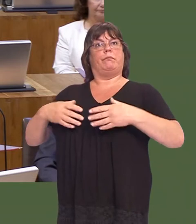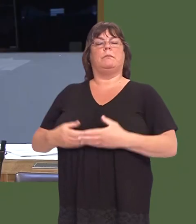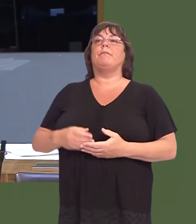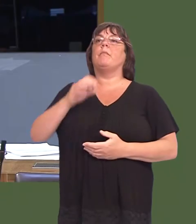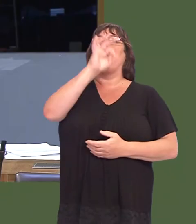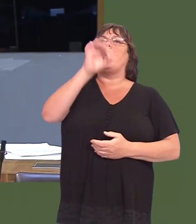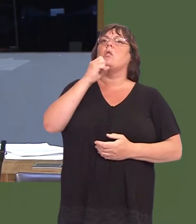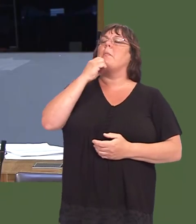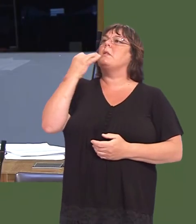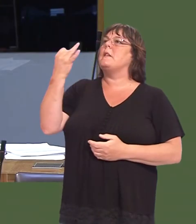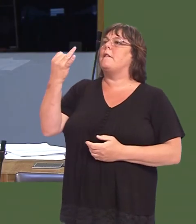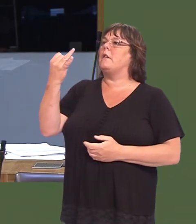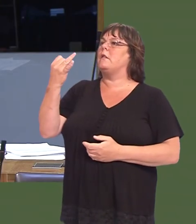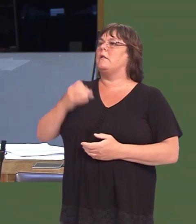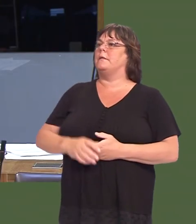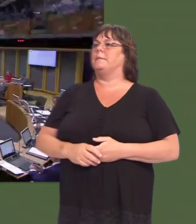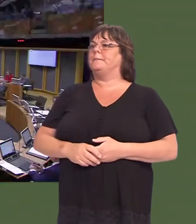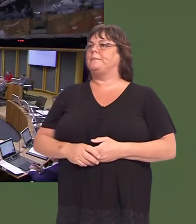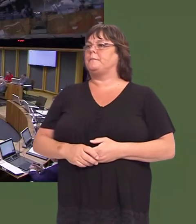Hefin David: 7.